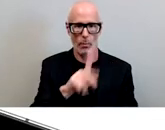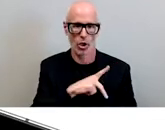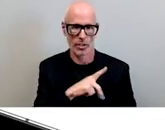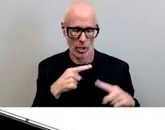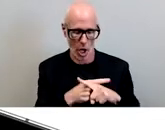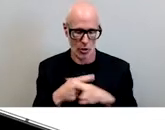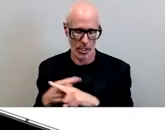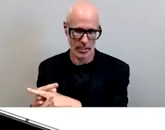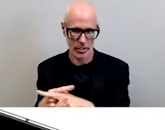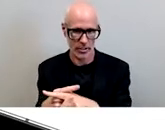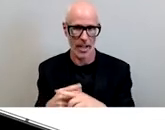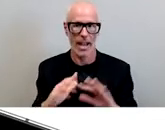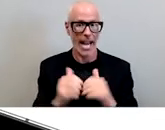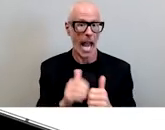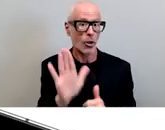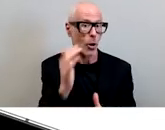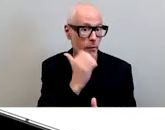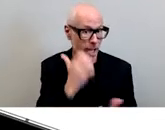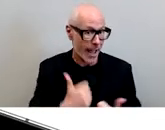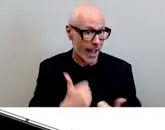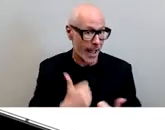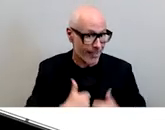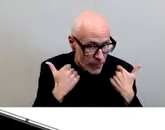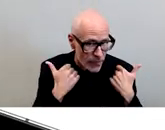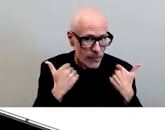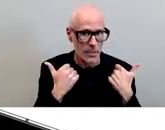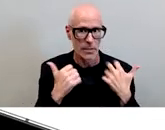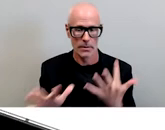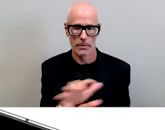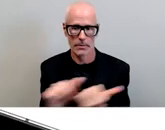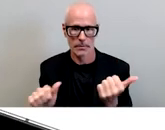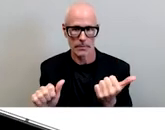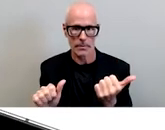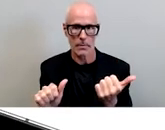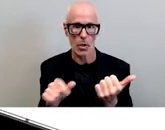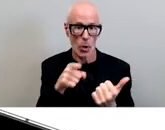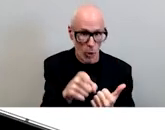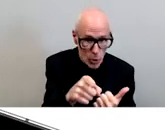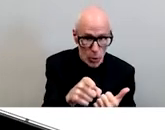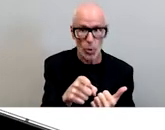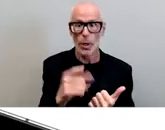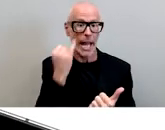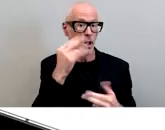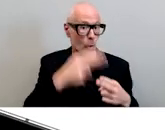which your everyday life undermines what you and your track record and your reputation and the harm